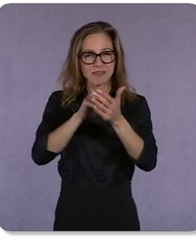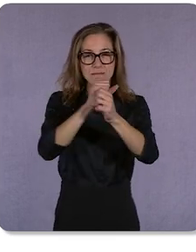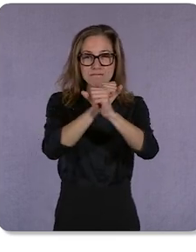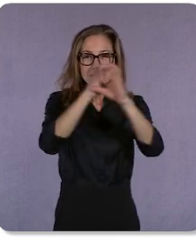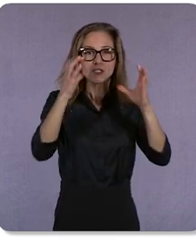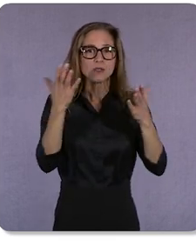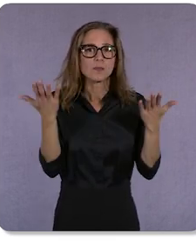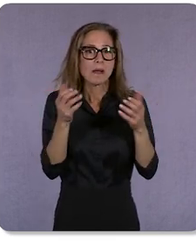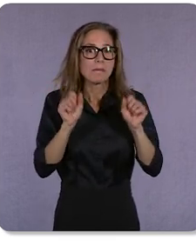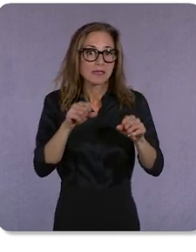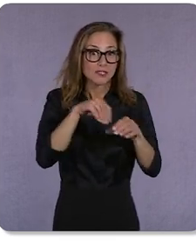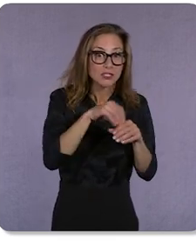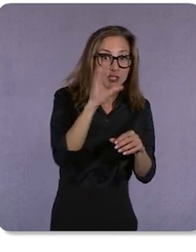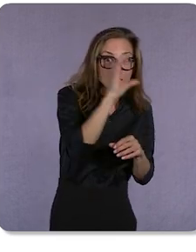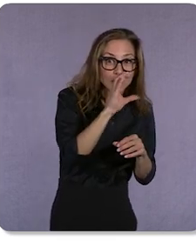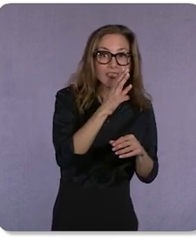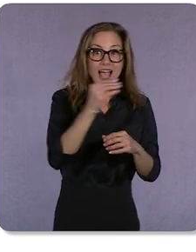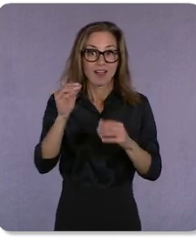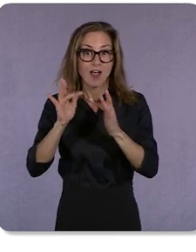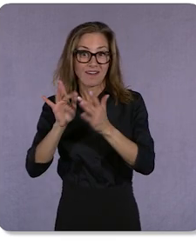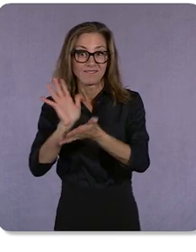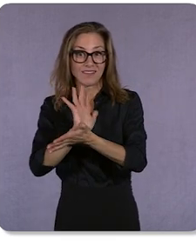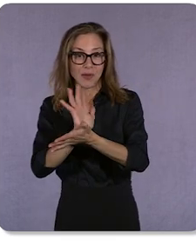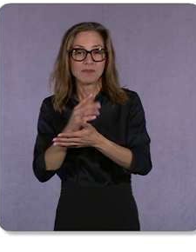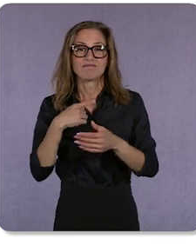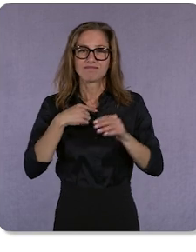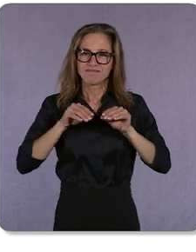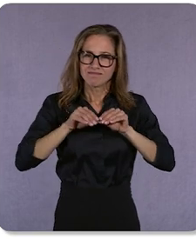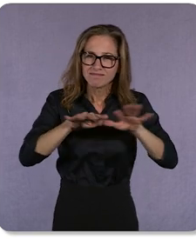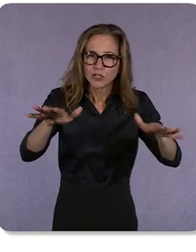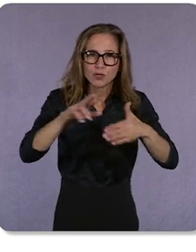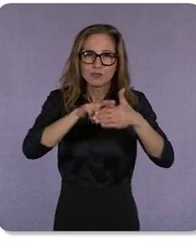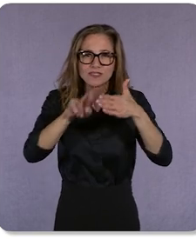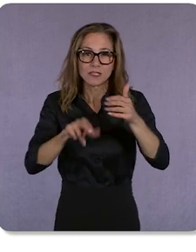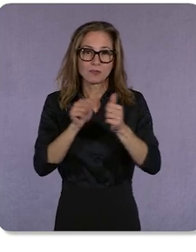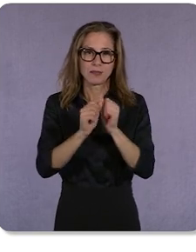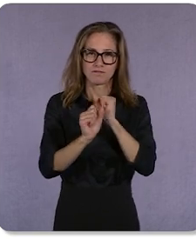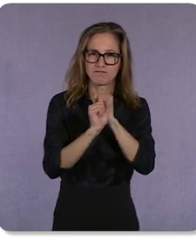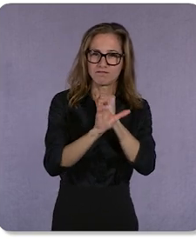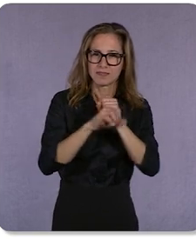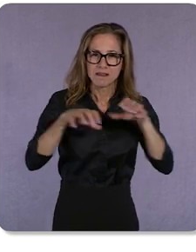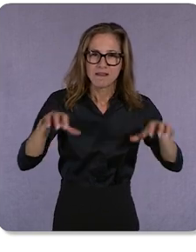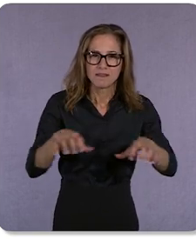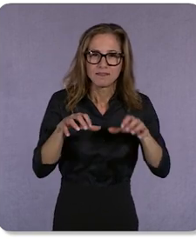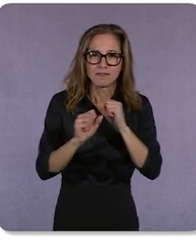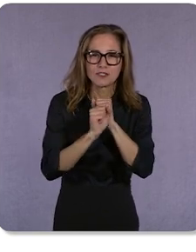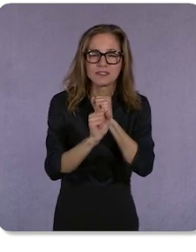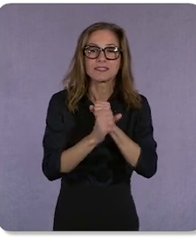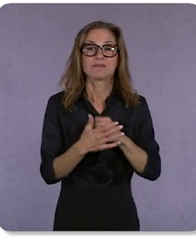We’re delivering results with performance-driven advertising. And we’re building resilience with privacy-safe measurement tools.